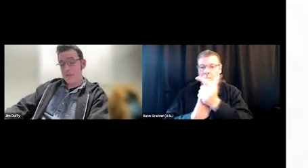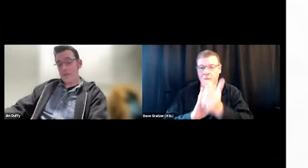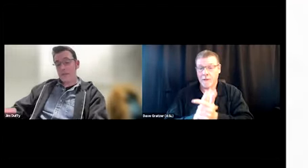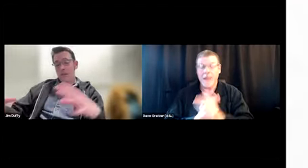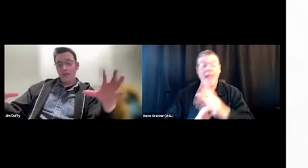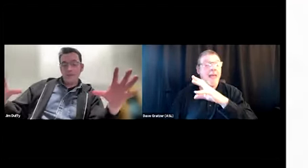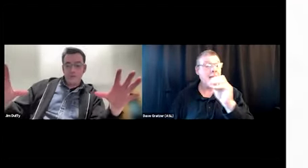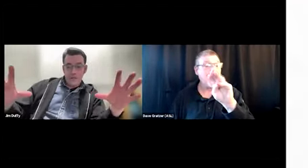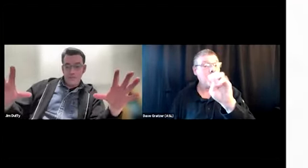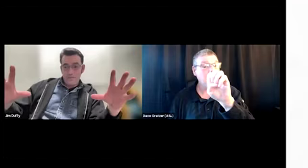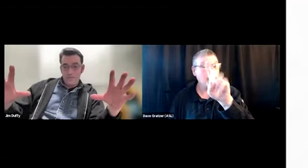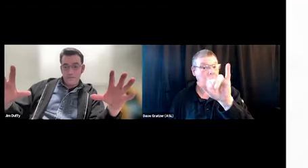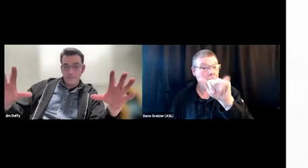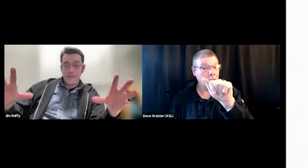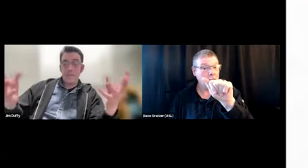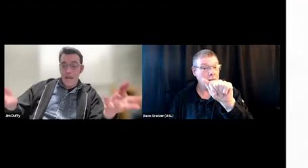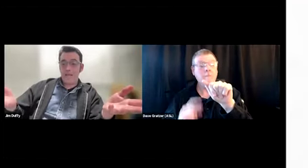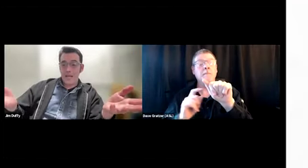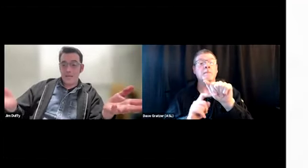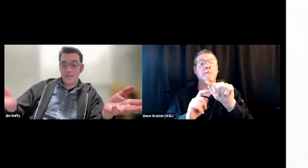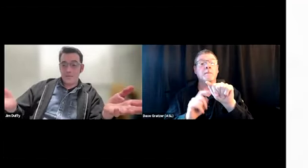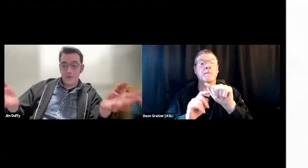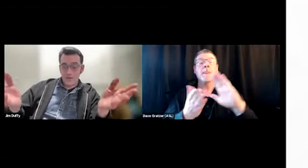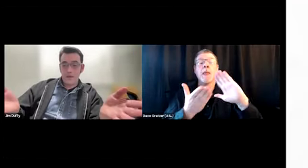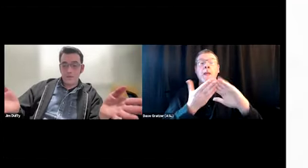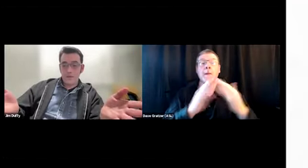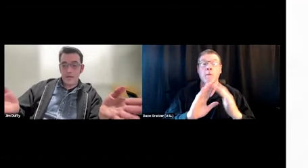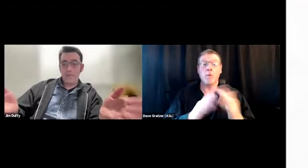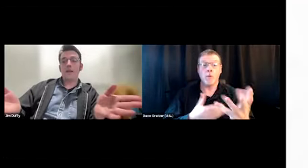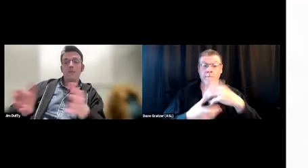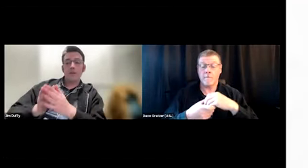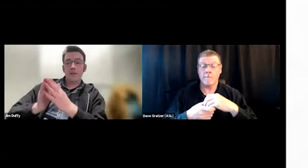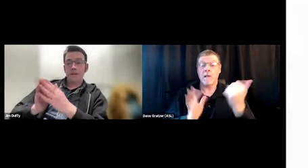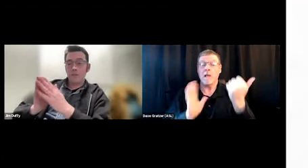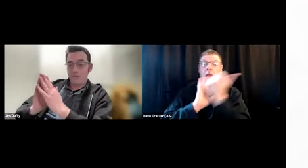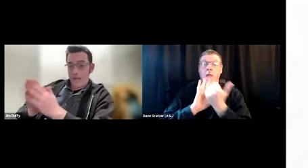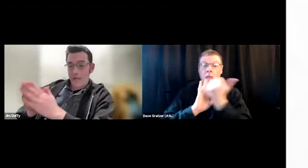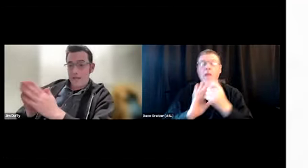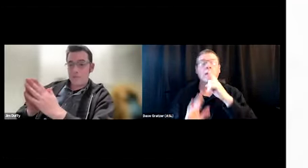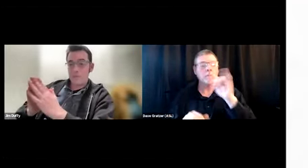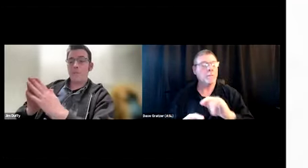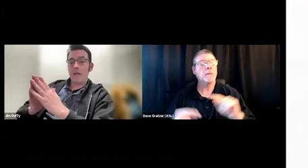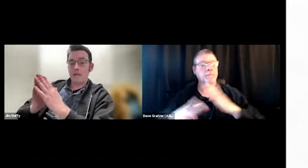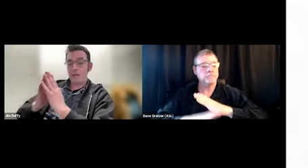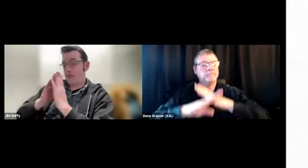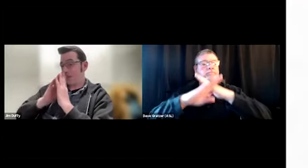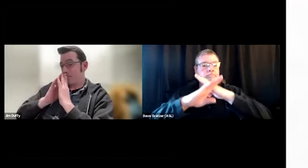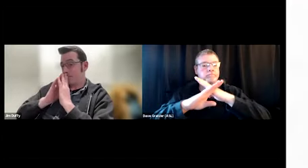because the community involvement, the backlash alone can be enough of a hurdle to prevent us from expanding services.